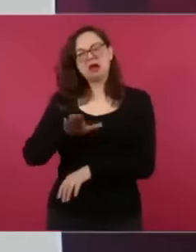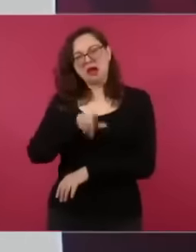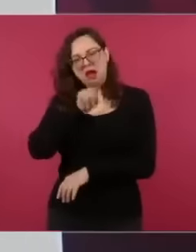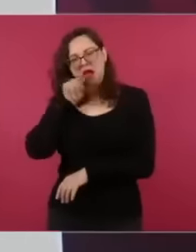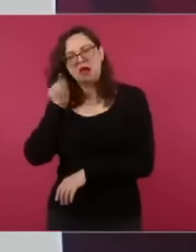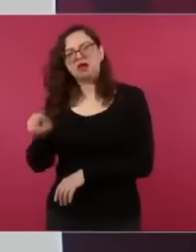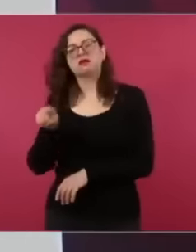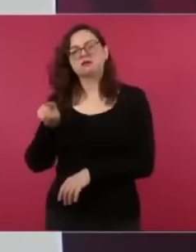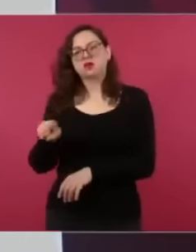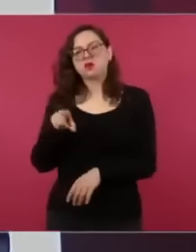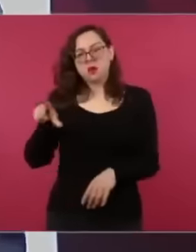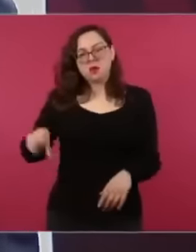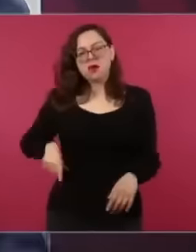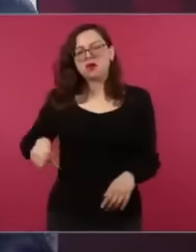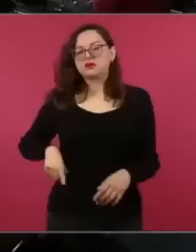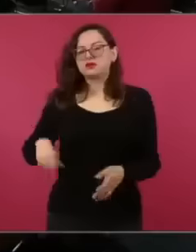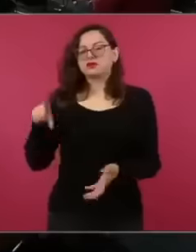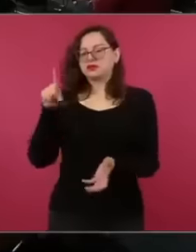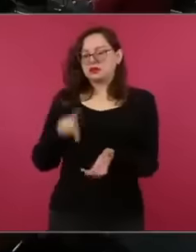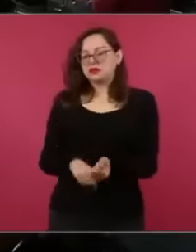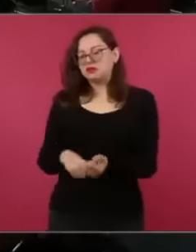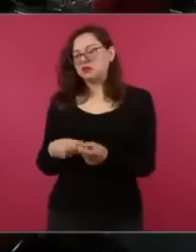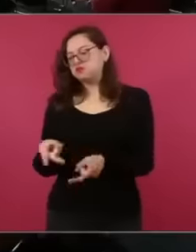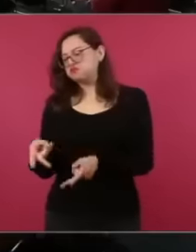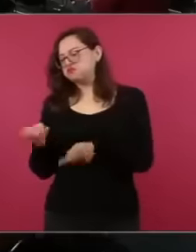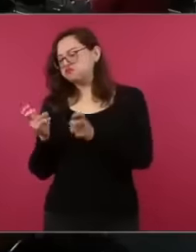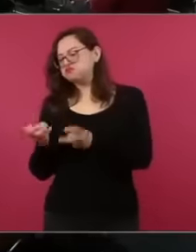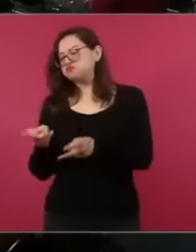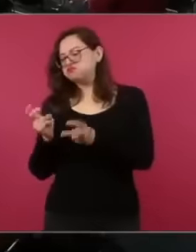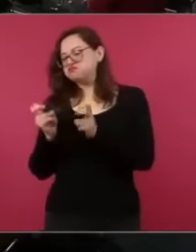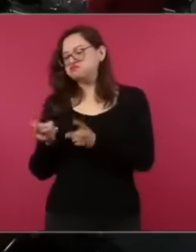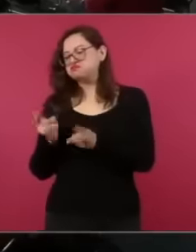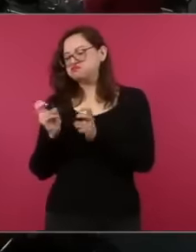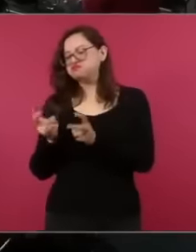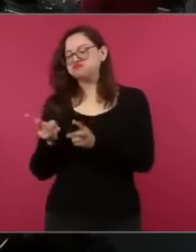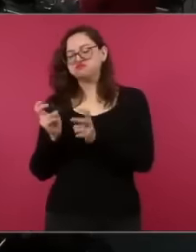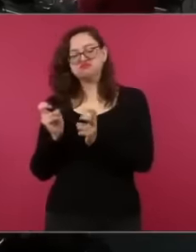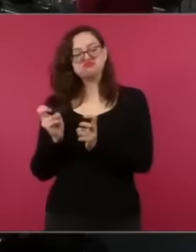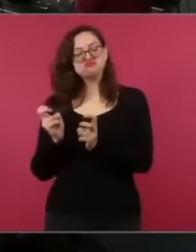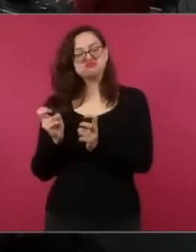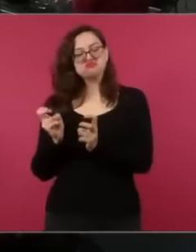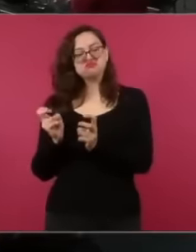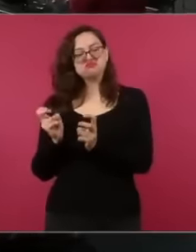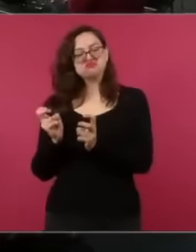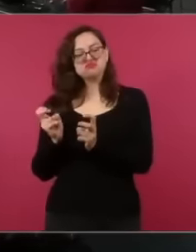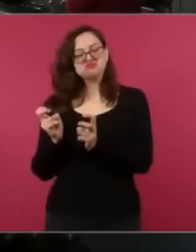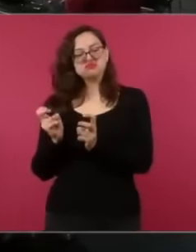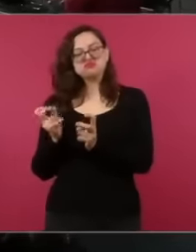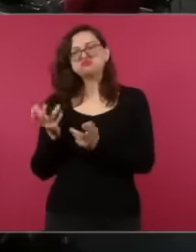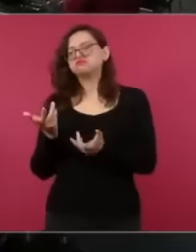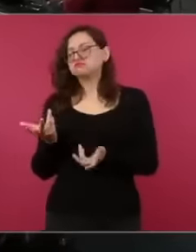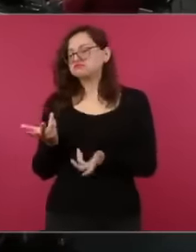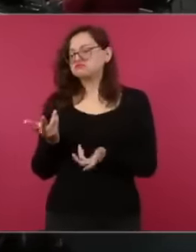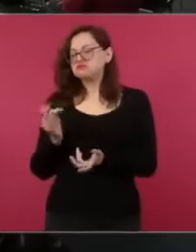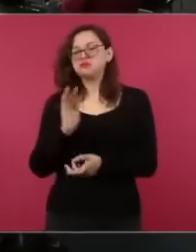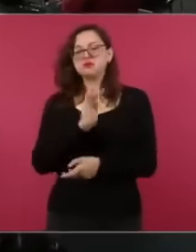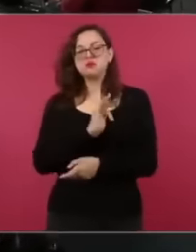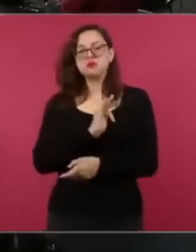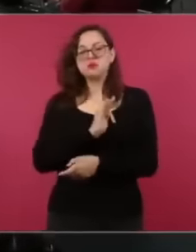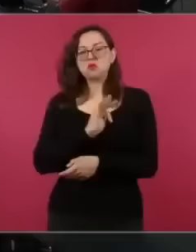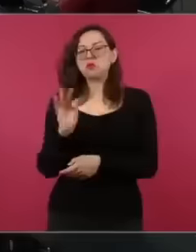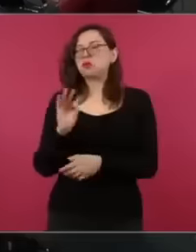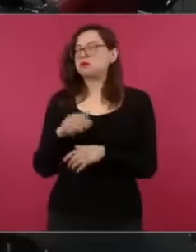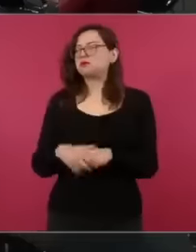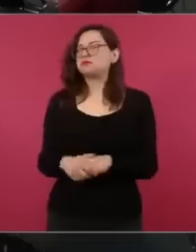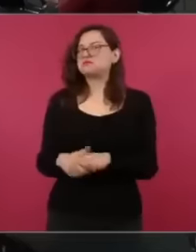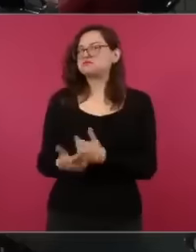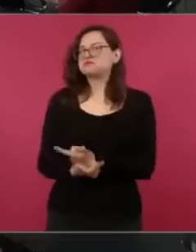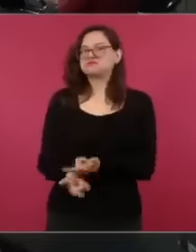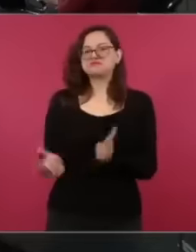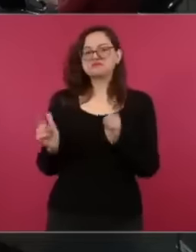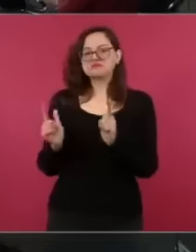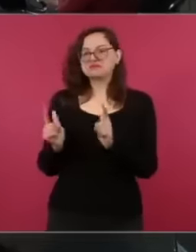public official has the mission of taking care